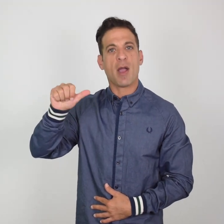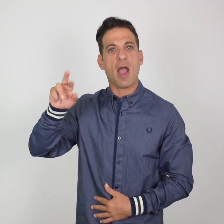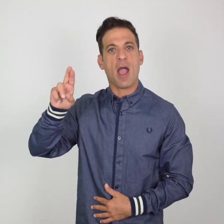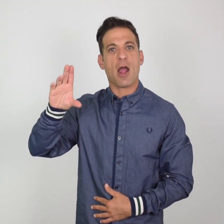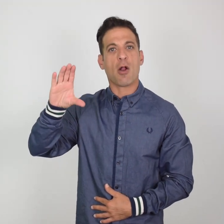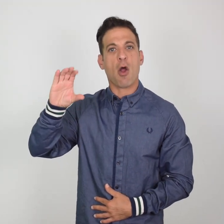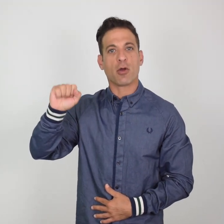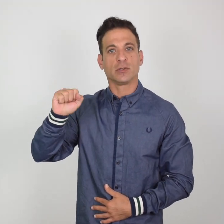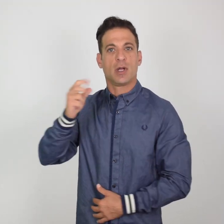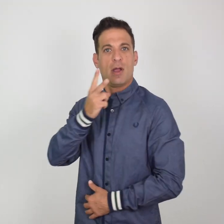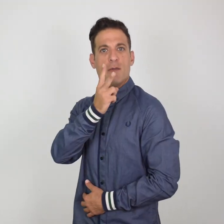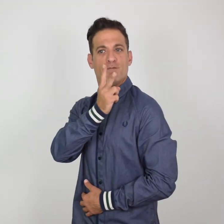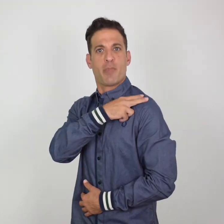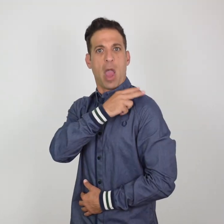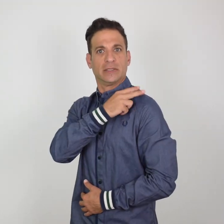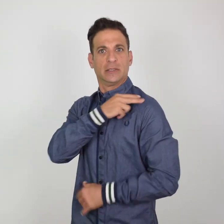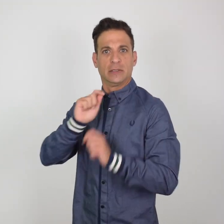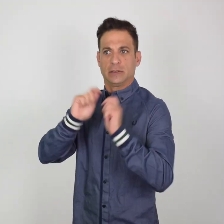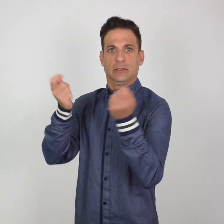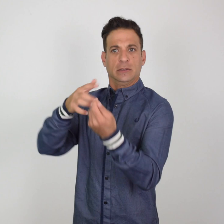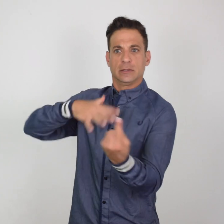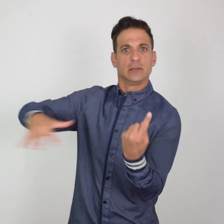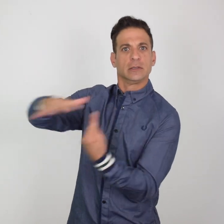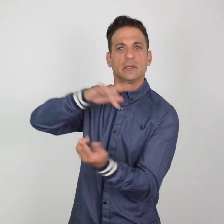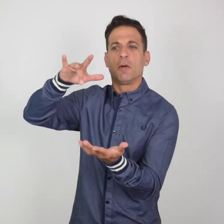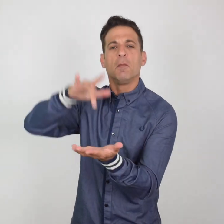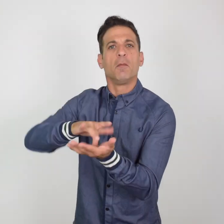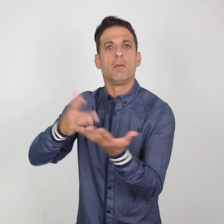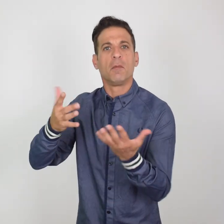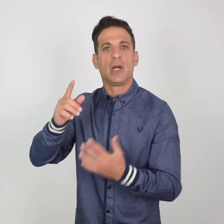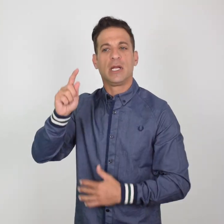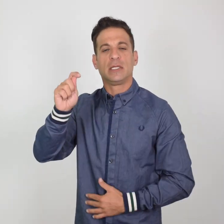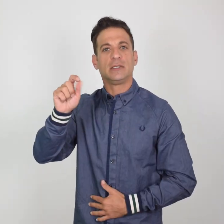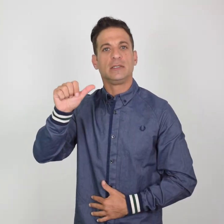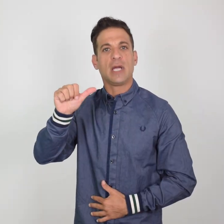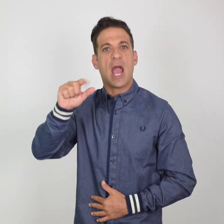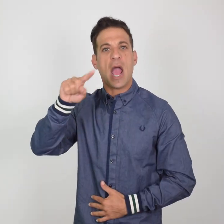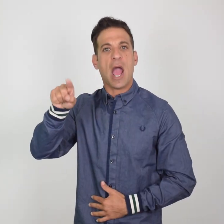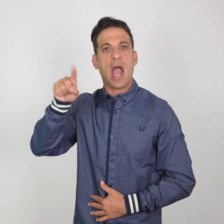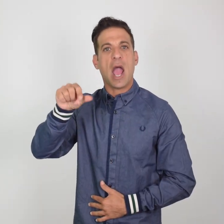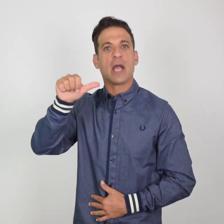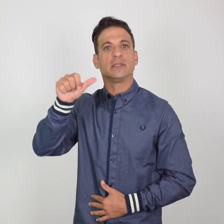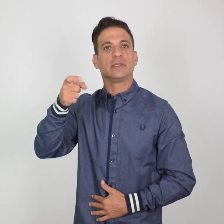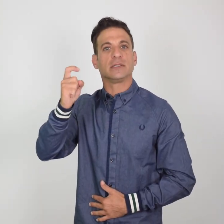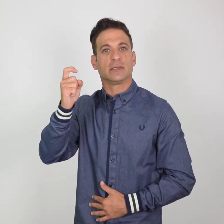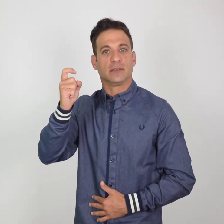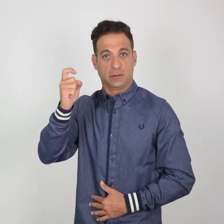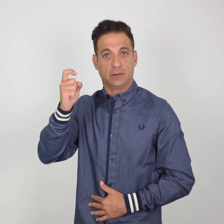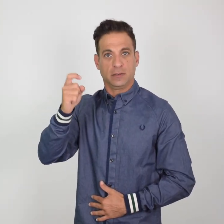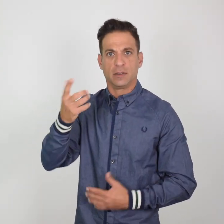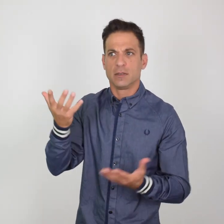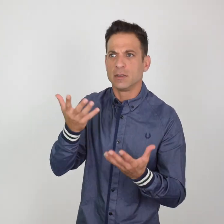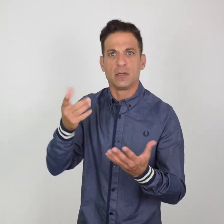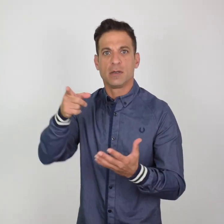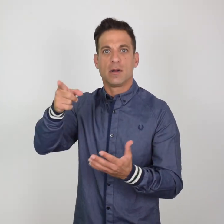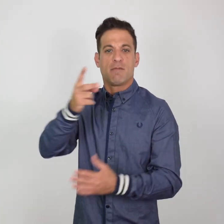the San Marcos Police Department in Texas over allegations